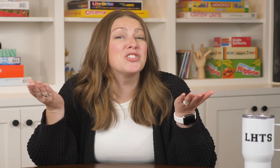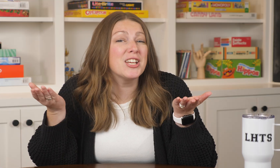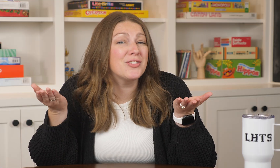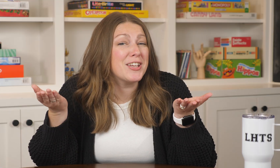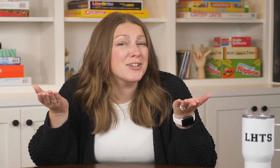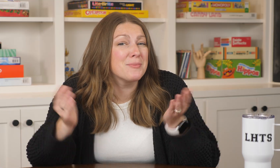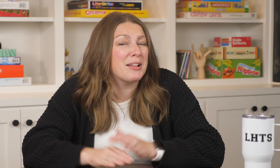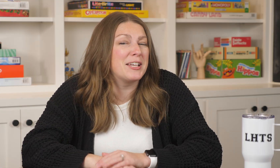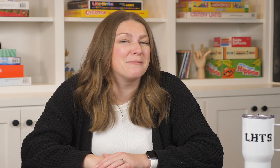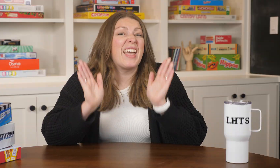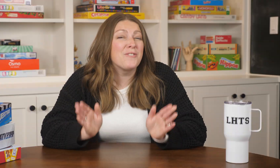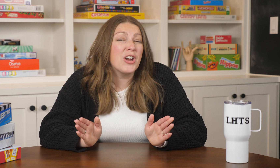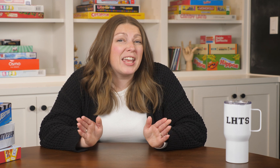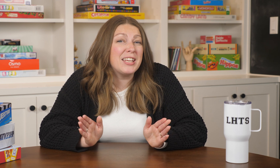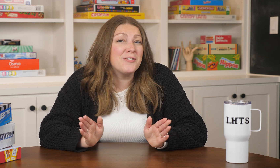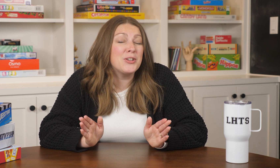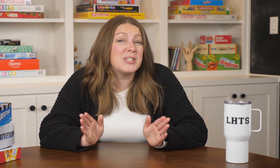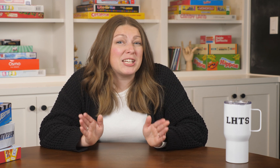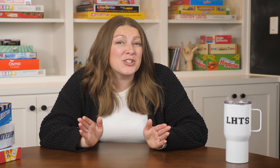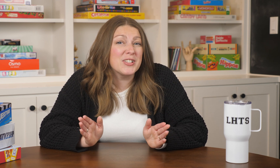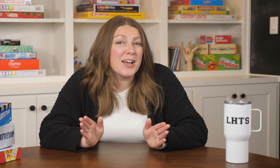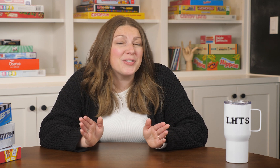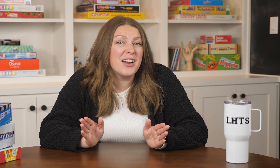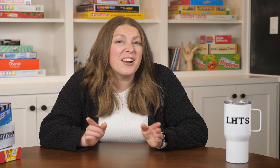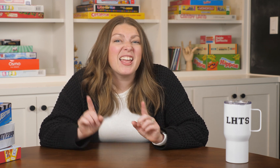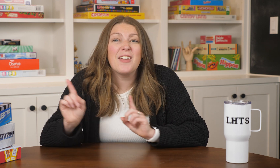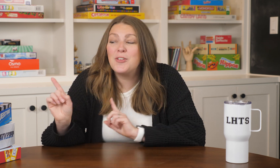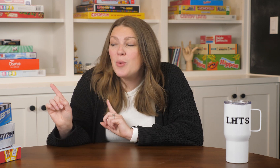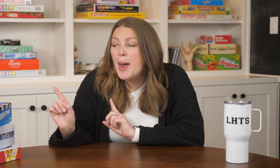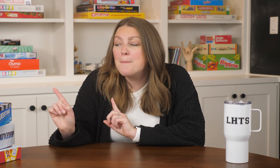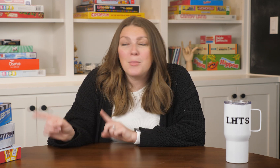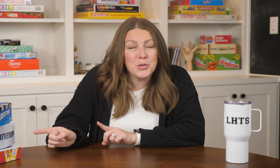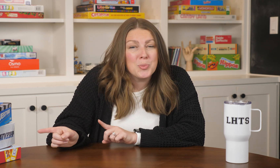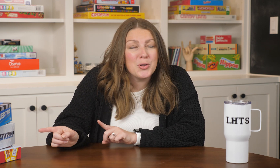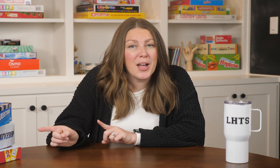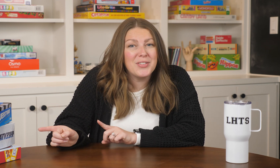[YOU NAME B-R-I-A-N] Just finger spell it. And for any of you teachers out there if you had multiple of